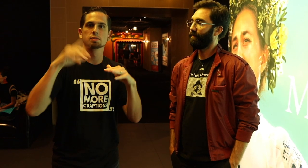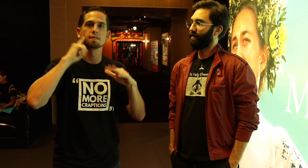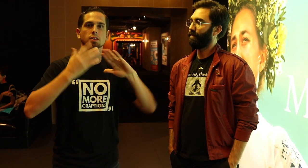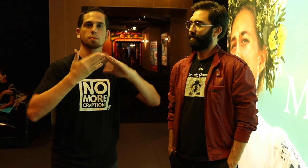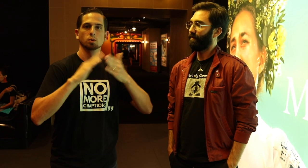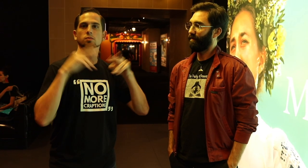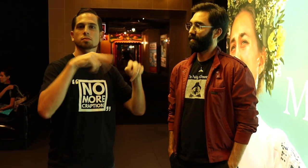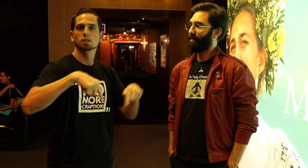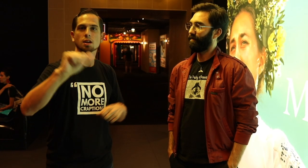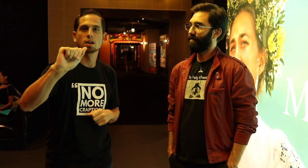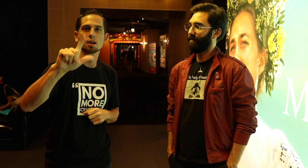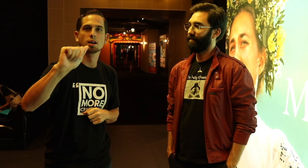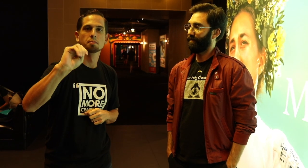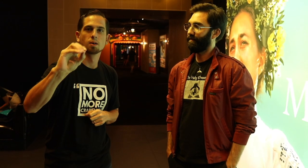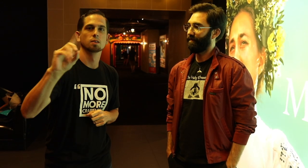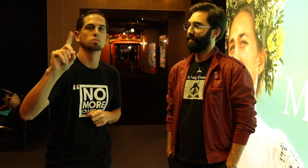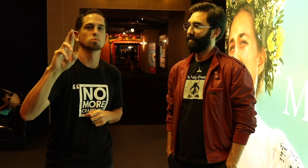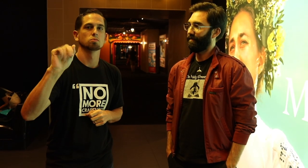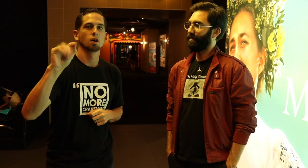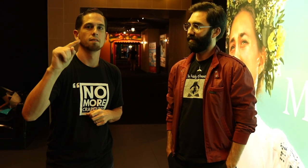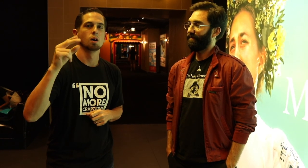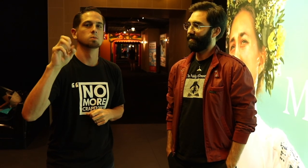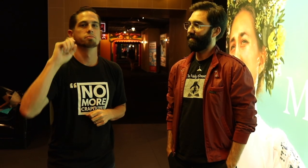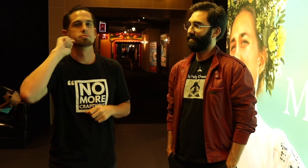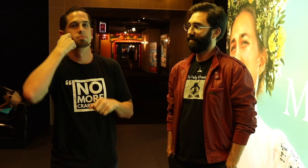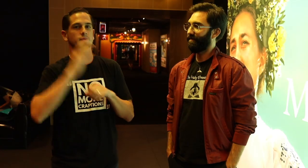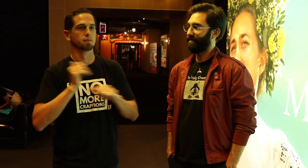the deaf community at the Alamo Drafthouse Cinema which is a pretty neat movie theatre.